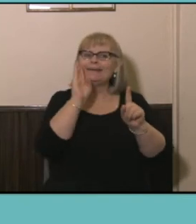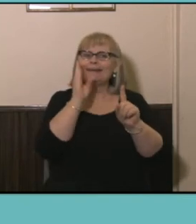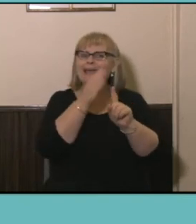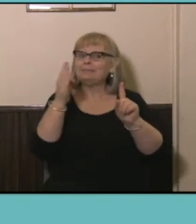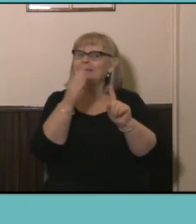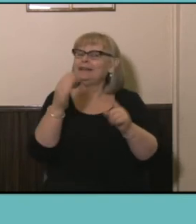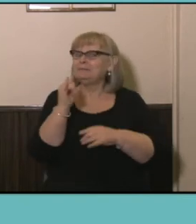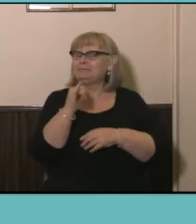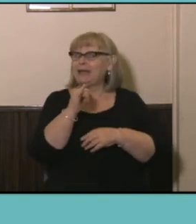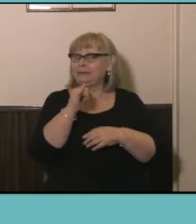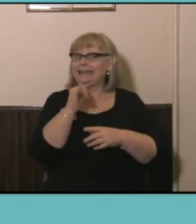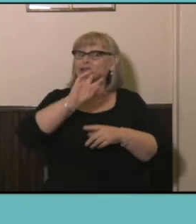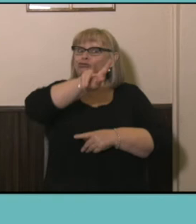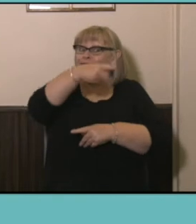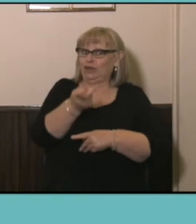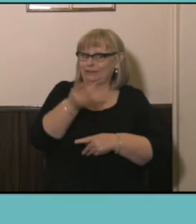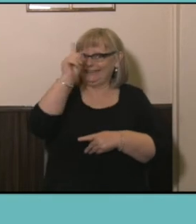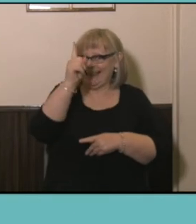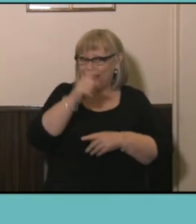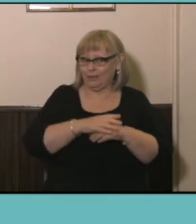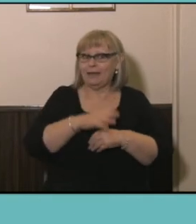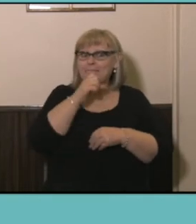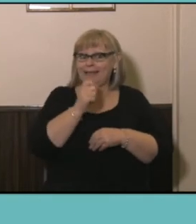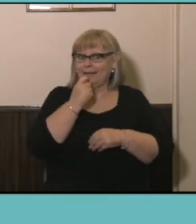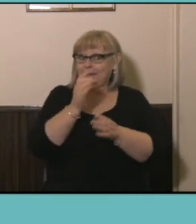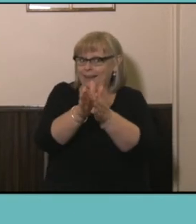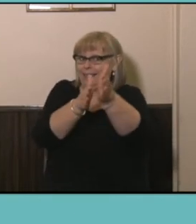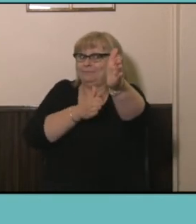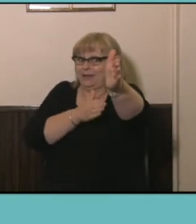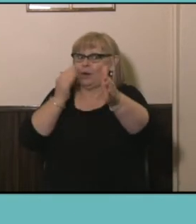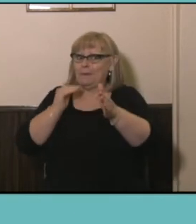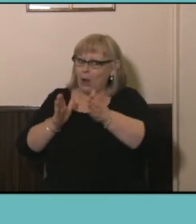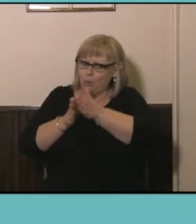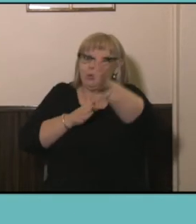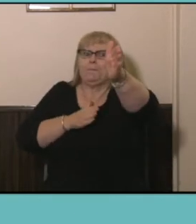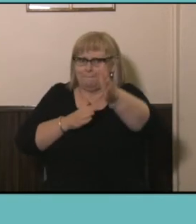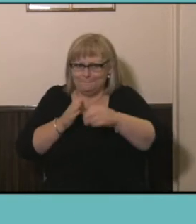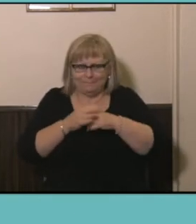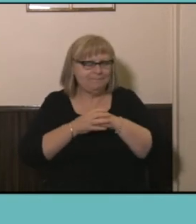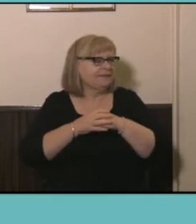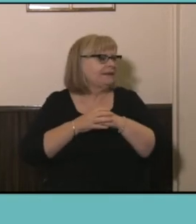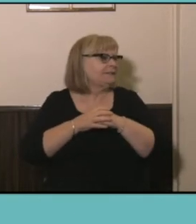a new one the other way around with men being left behind by women. Overall